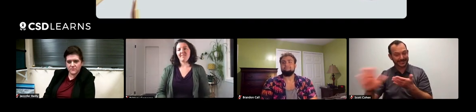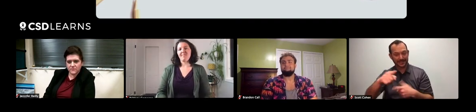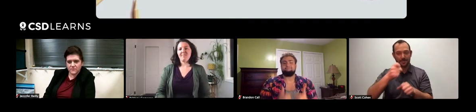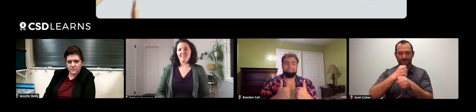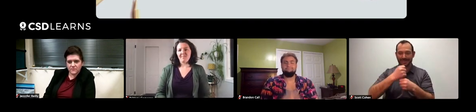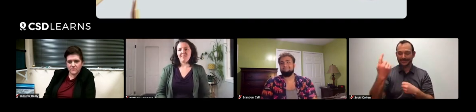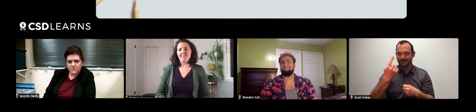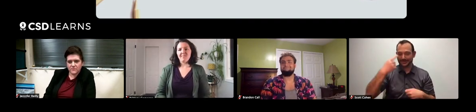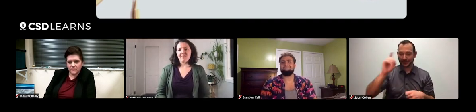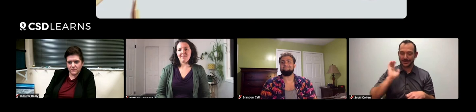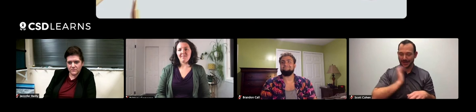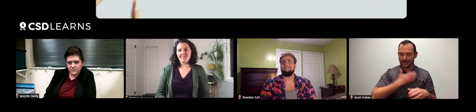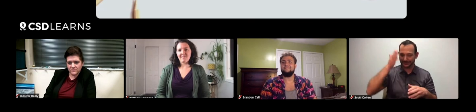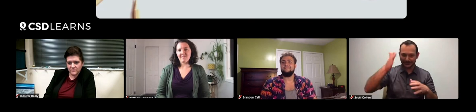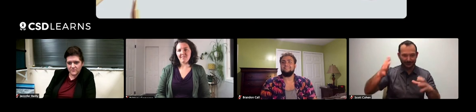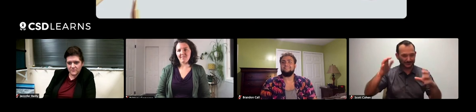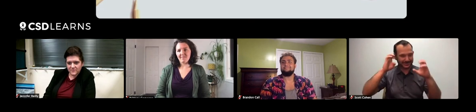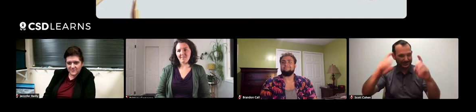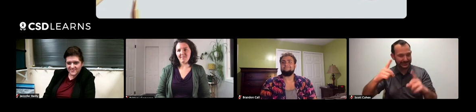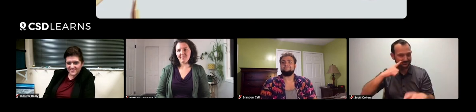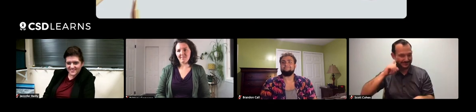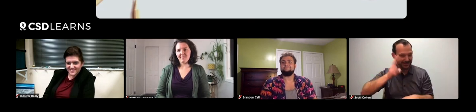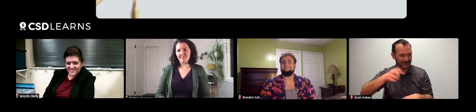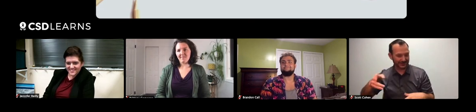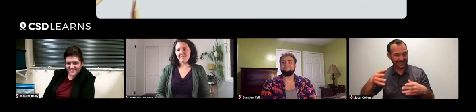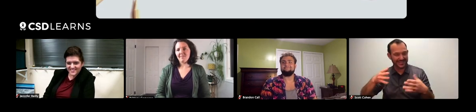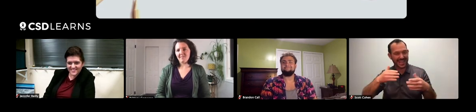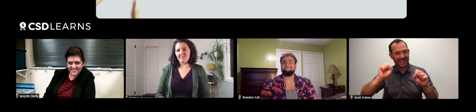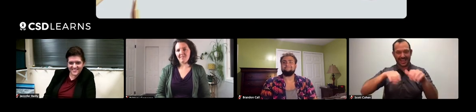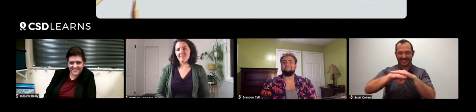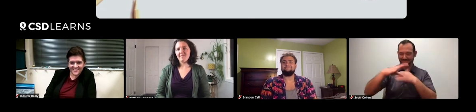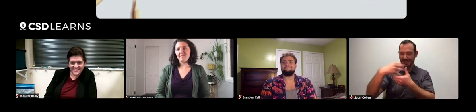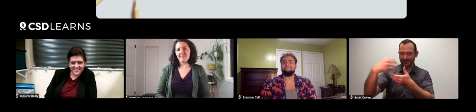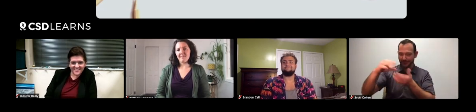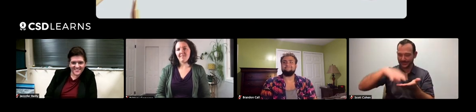You've done something for our future students to have access to while they're outdoors.